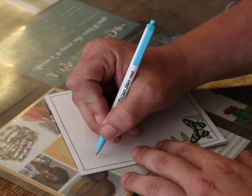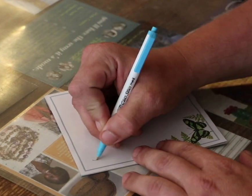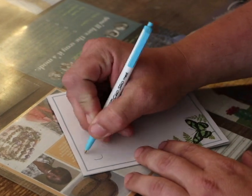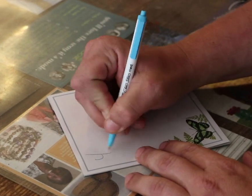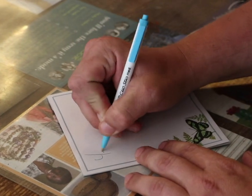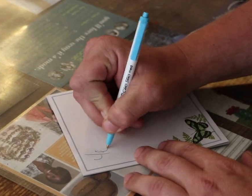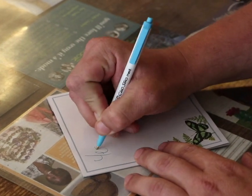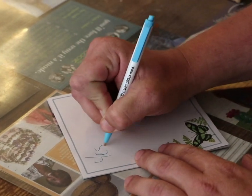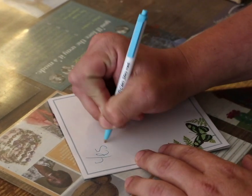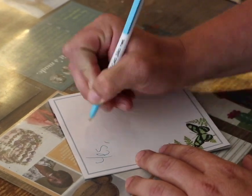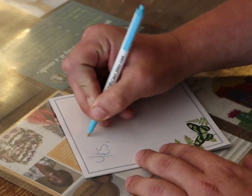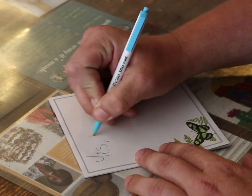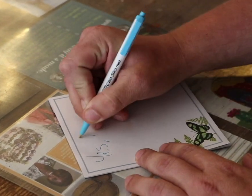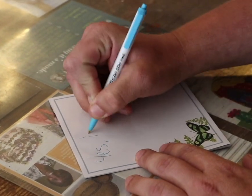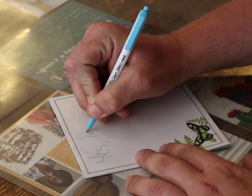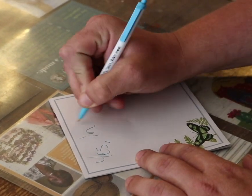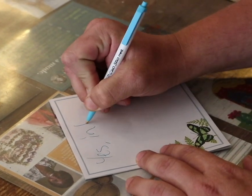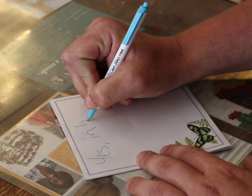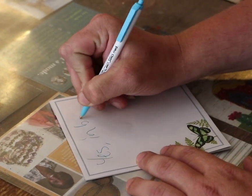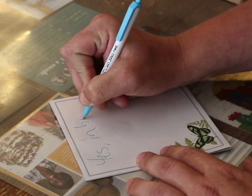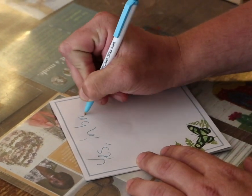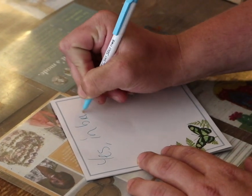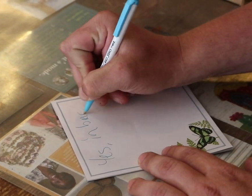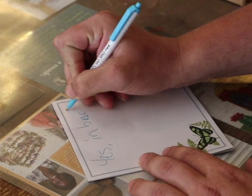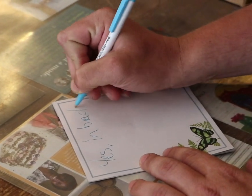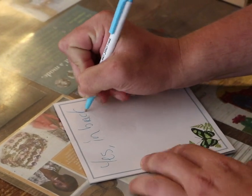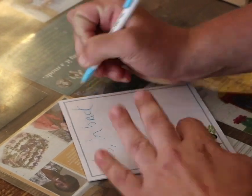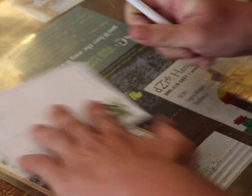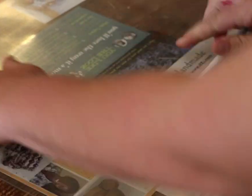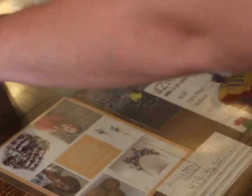(clerk writing)